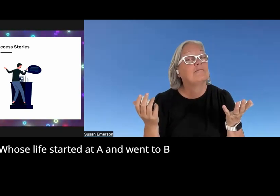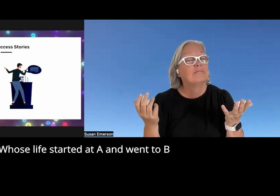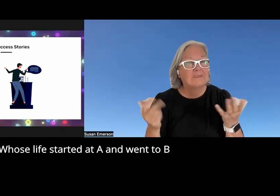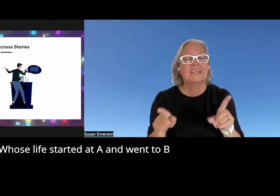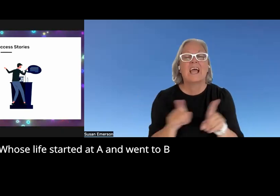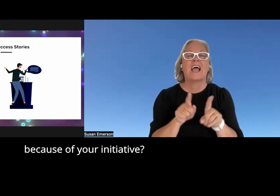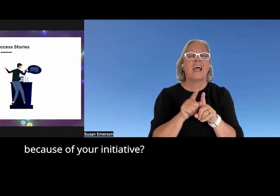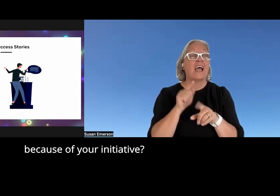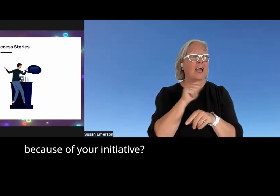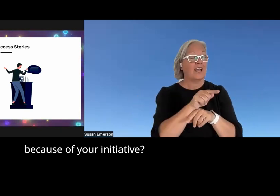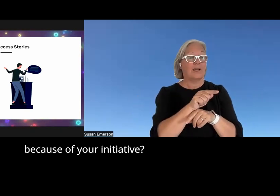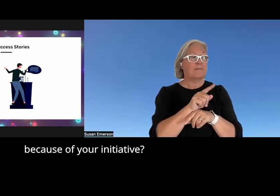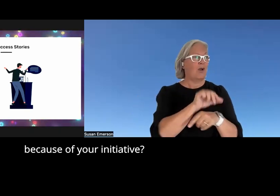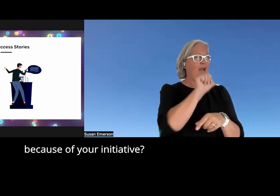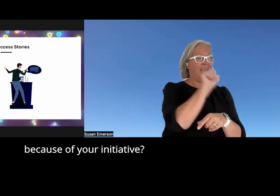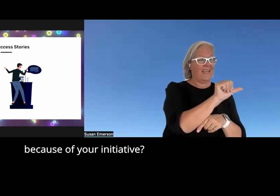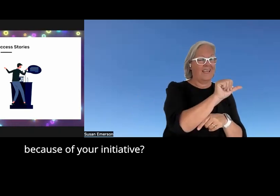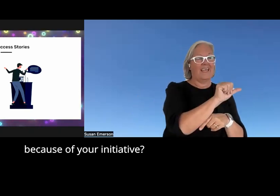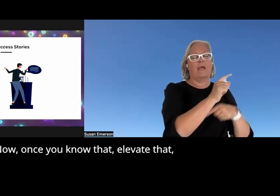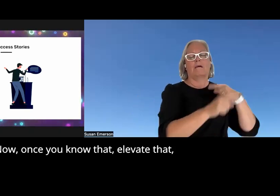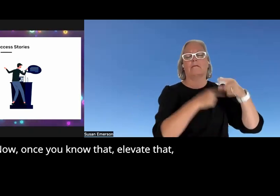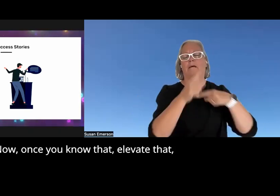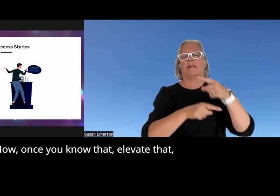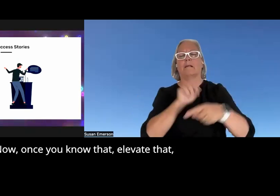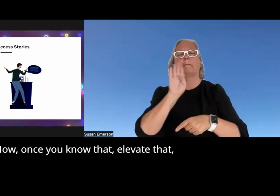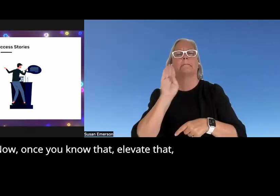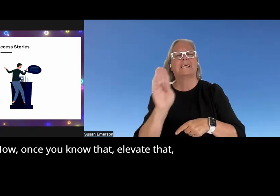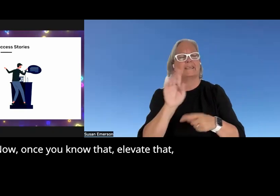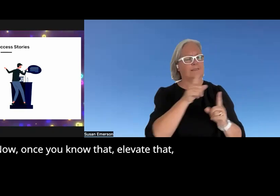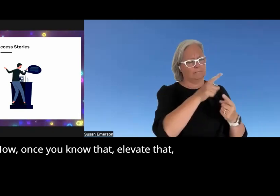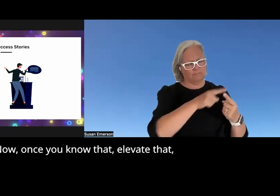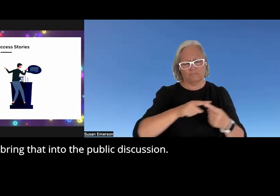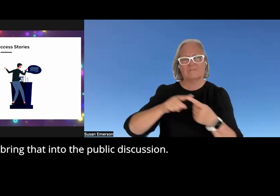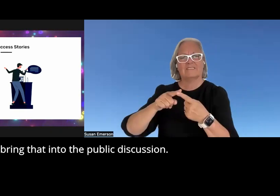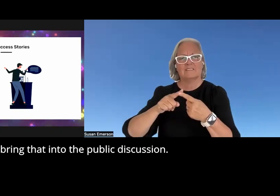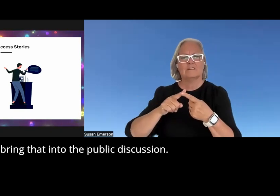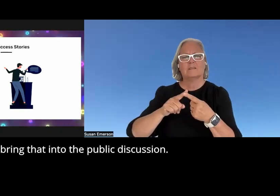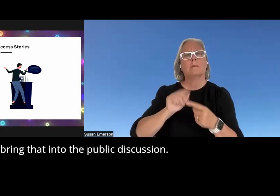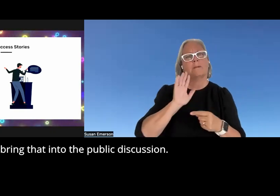went to B because of your initiative now once you know that elevate that bring that into the